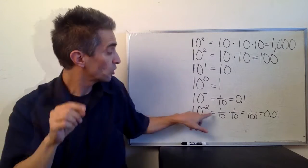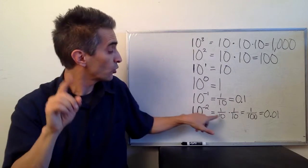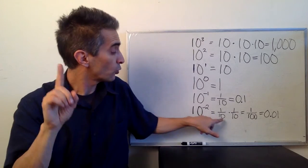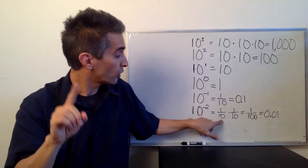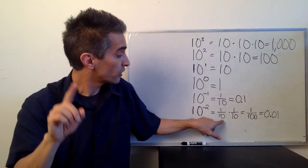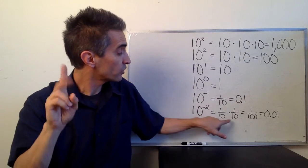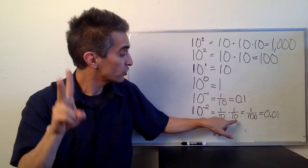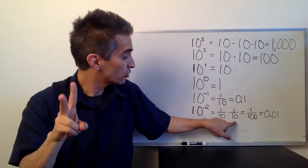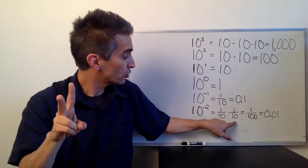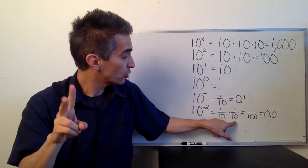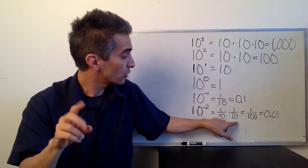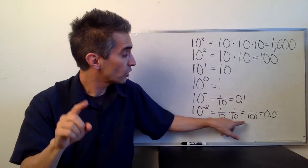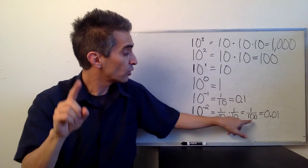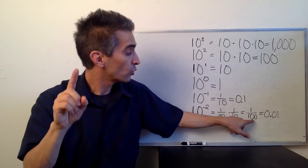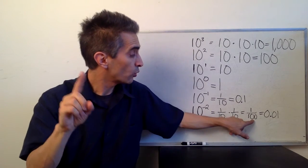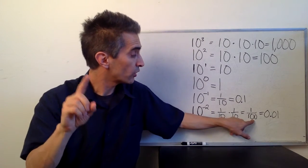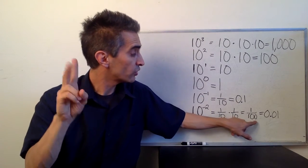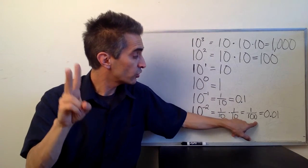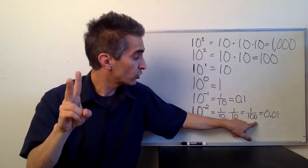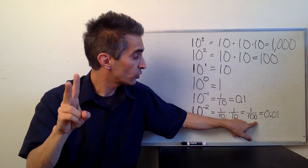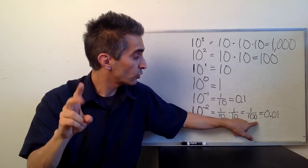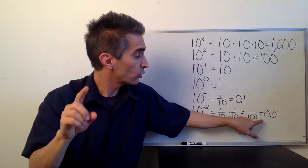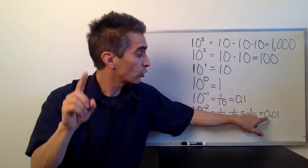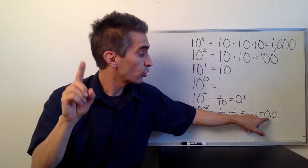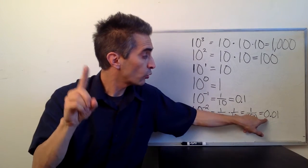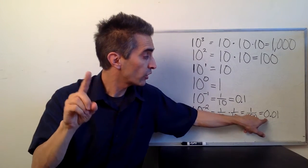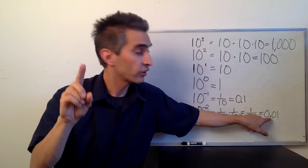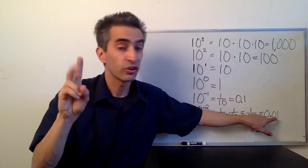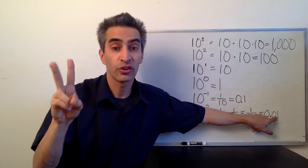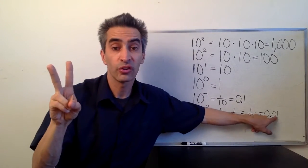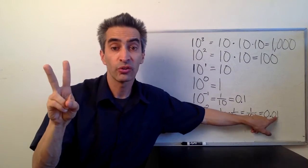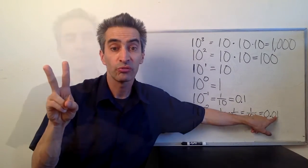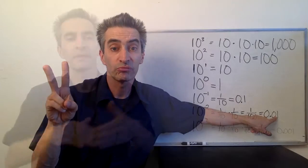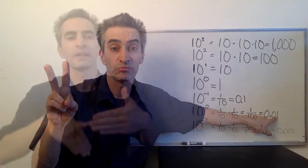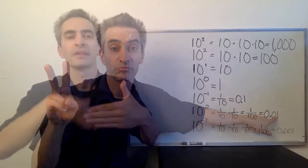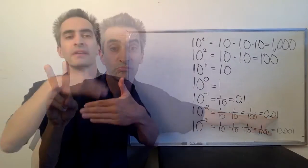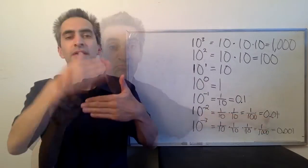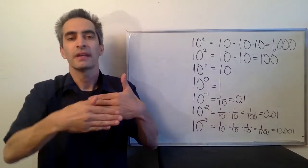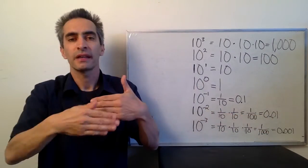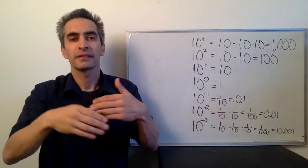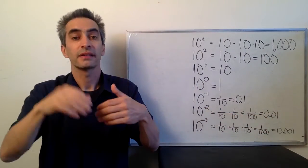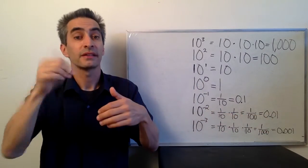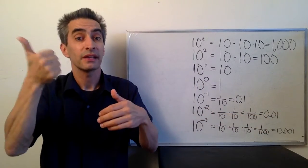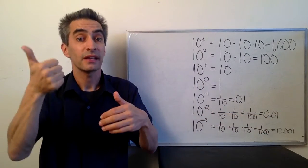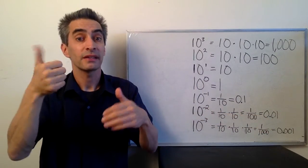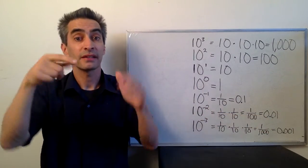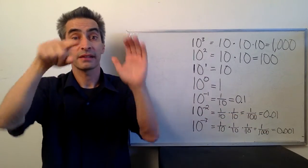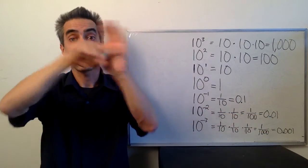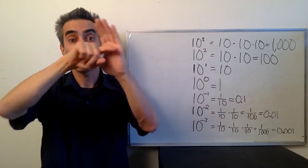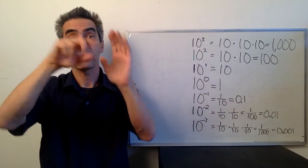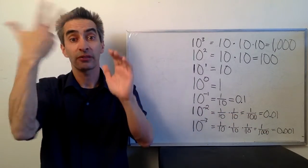1,2. 1,2 there, and the two zeros for our decimal answer.